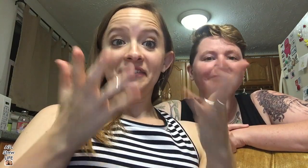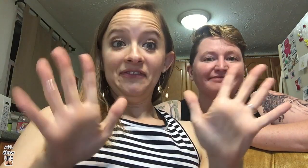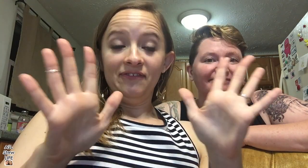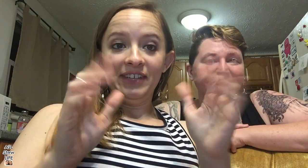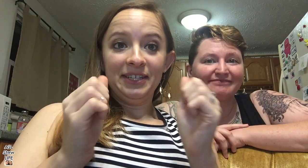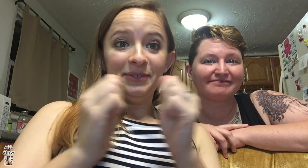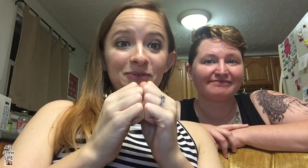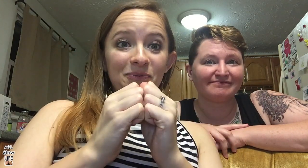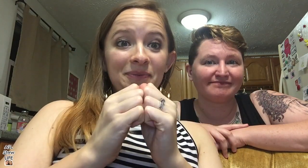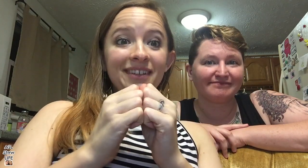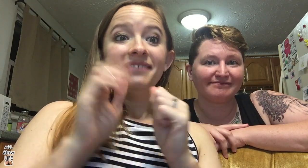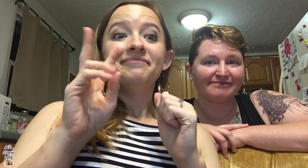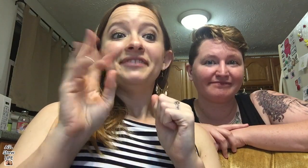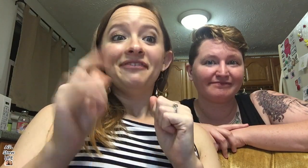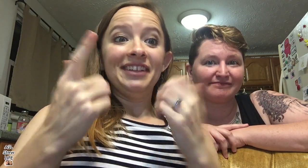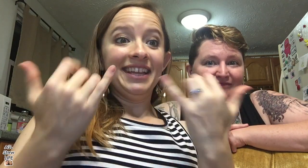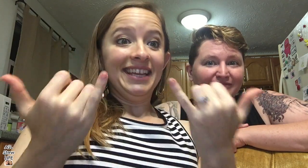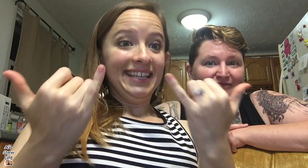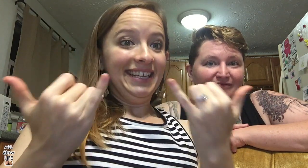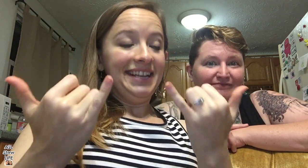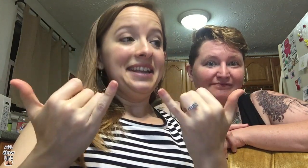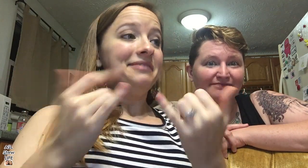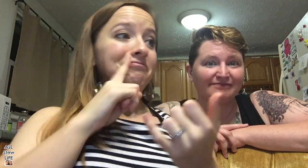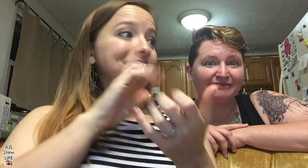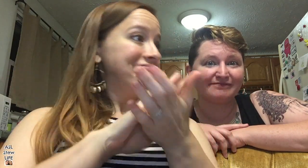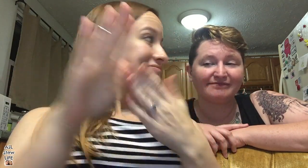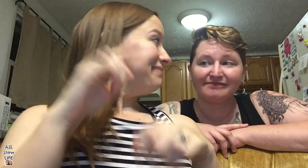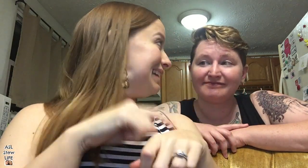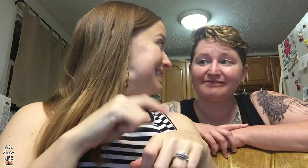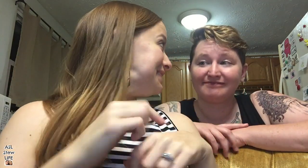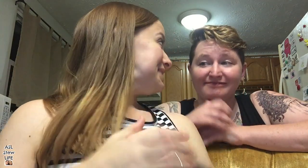[Jill] Hello! Ok so we're finishing the vlog now.